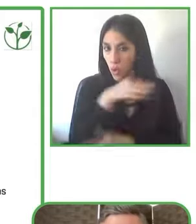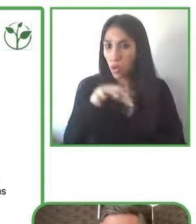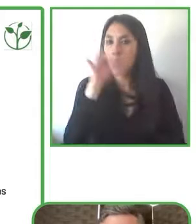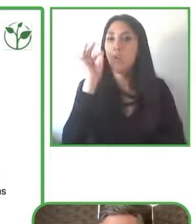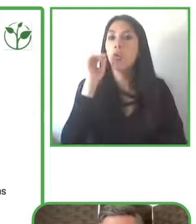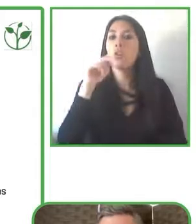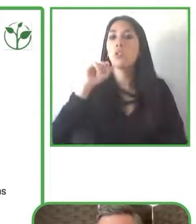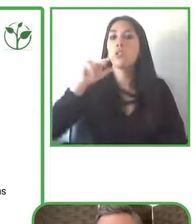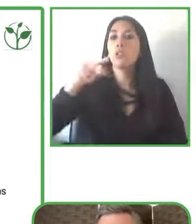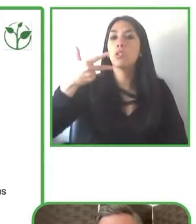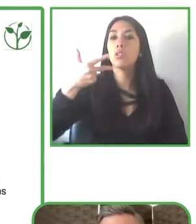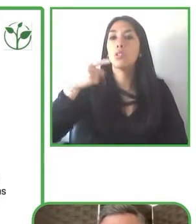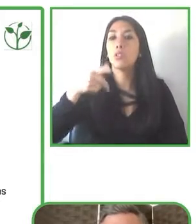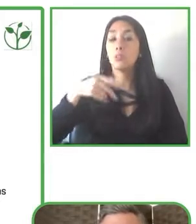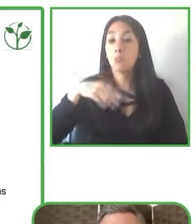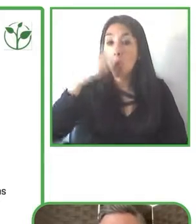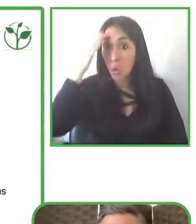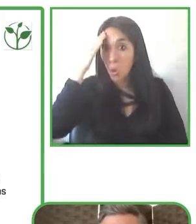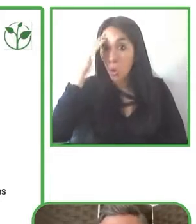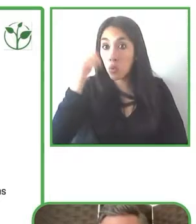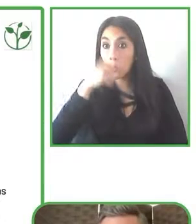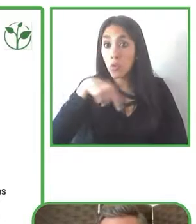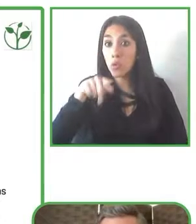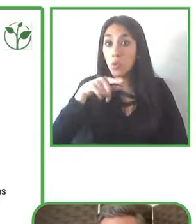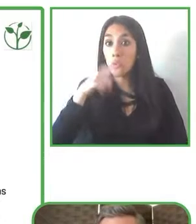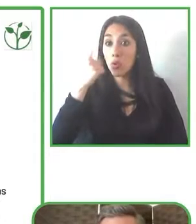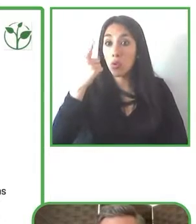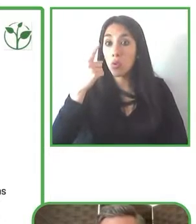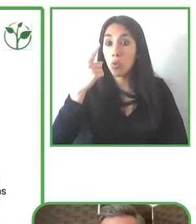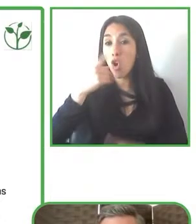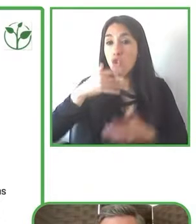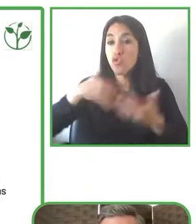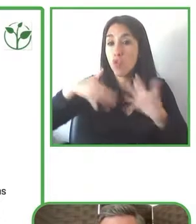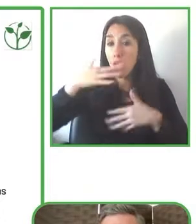to get expertise get advice on how to do all these things.